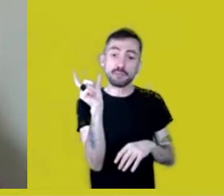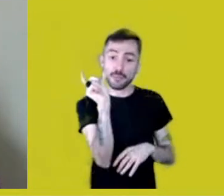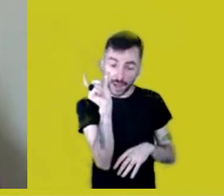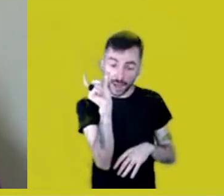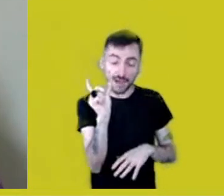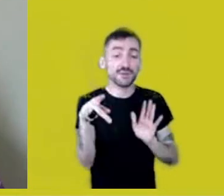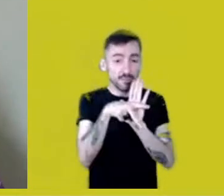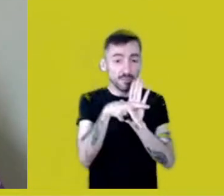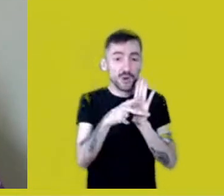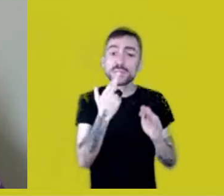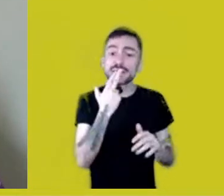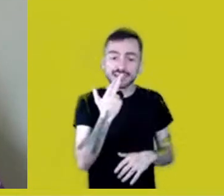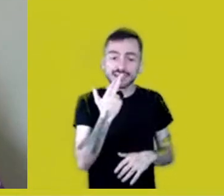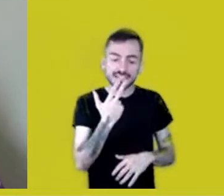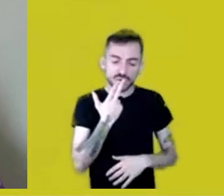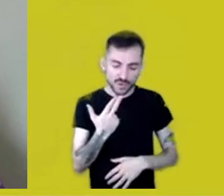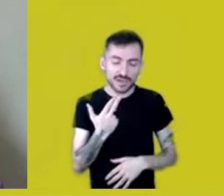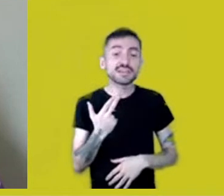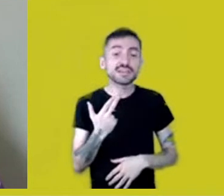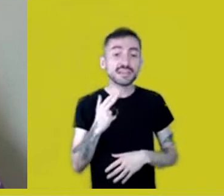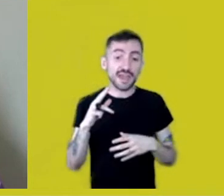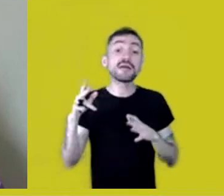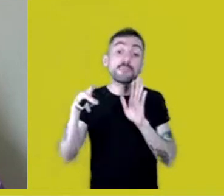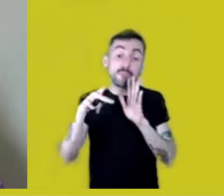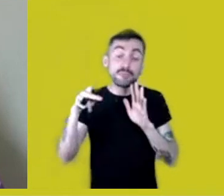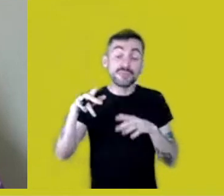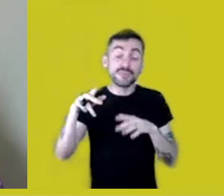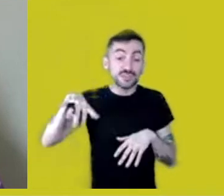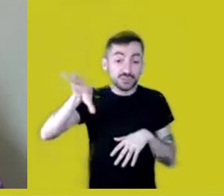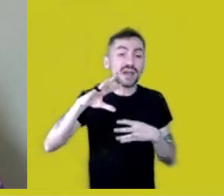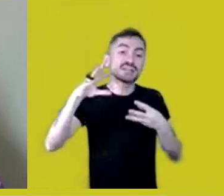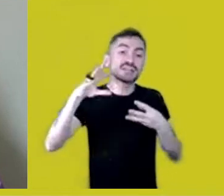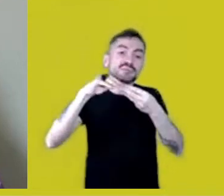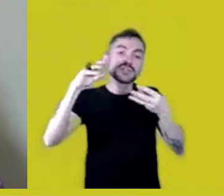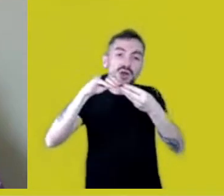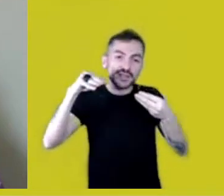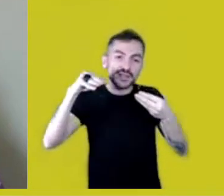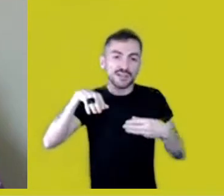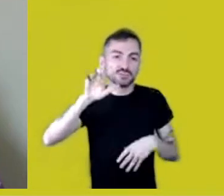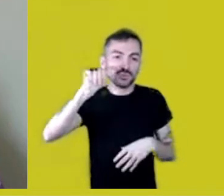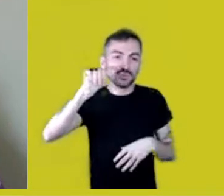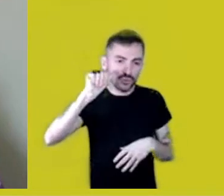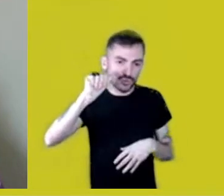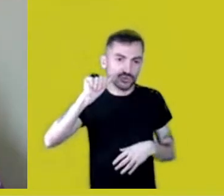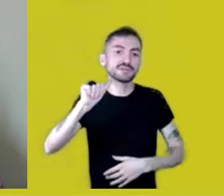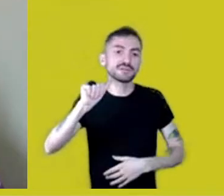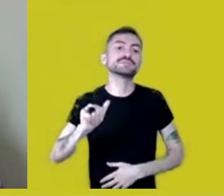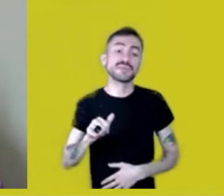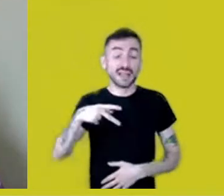from Mura spirituality in Itaparanã, south of the Amazon basin.